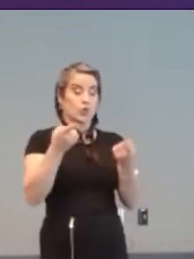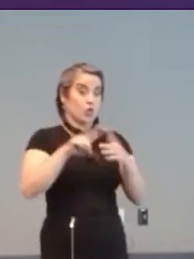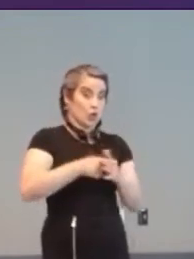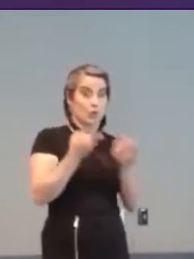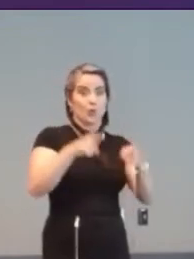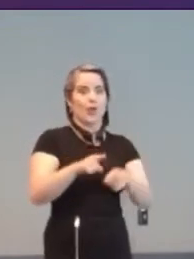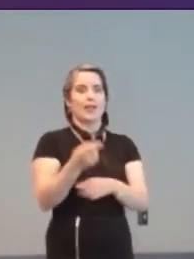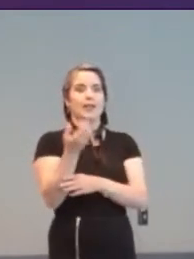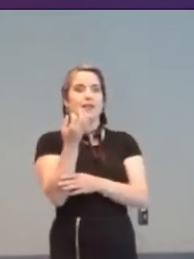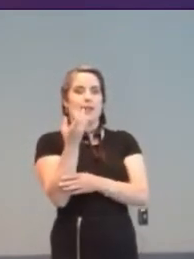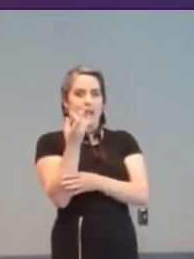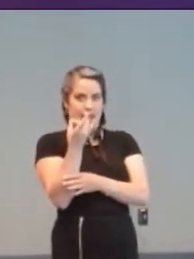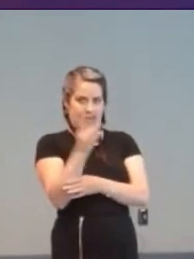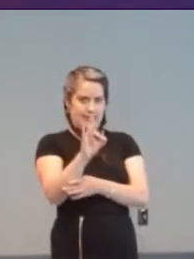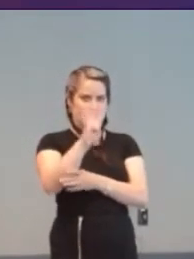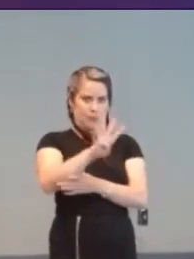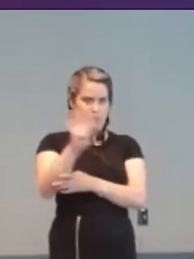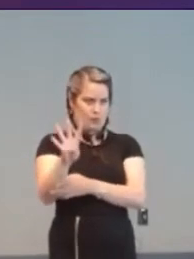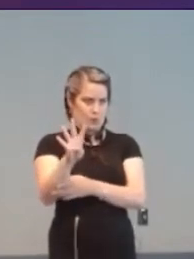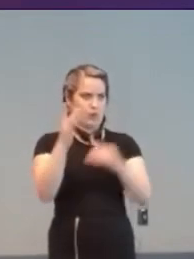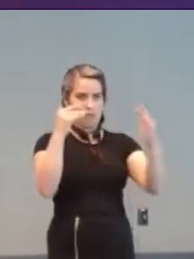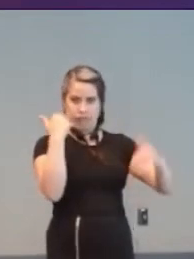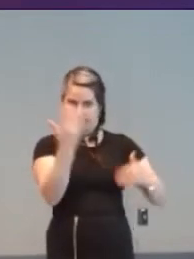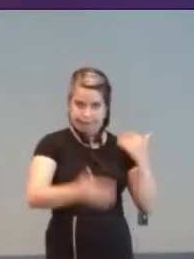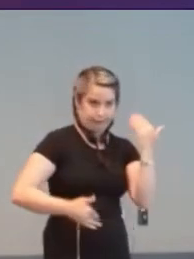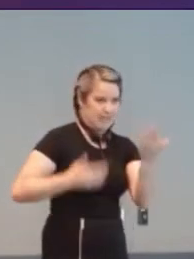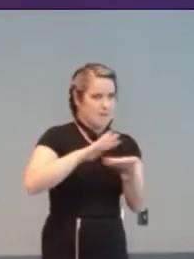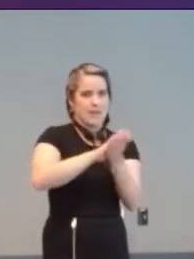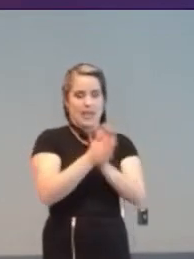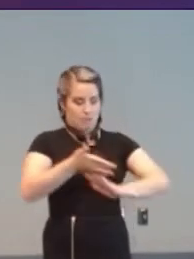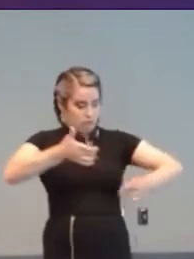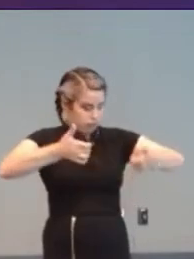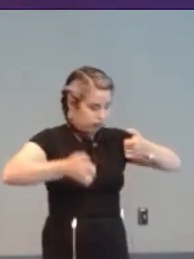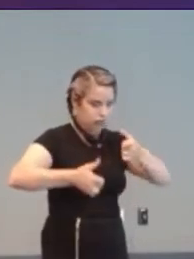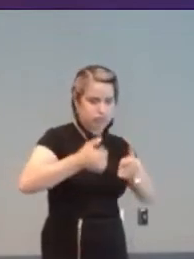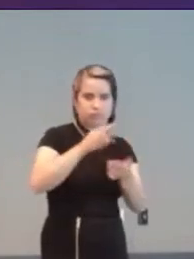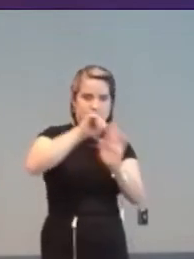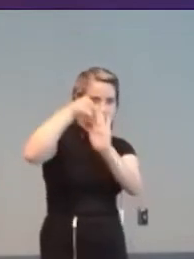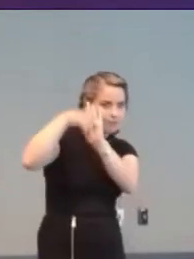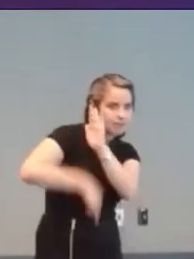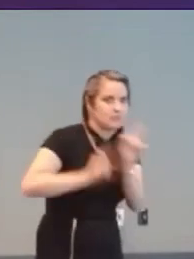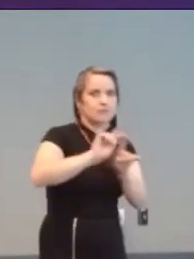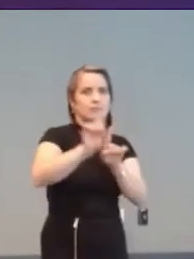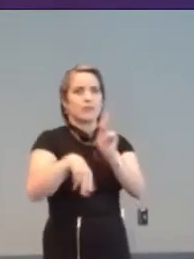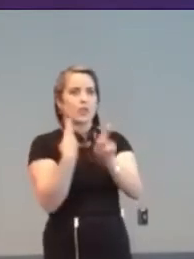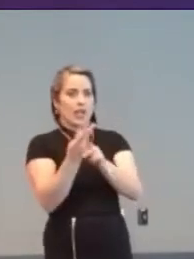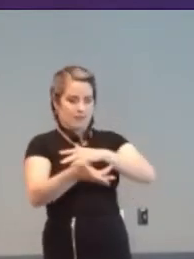By 1897 games bridged continents using deep sea telegraph cables.